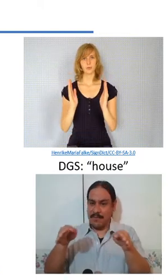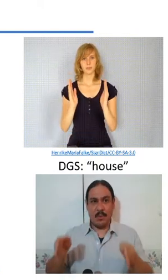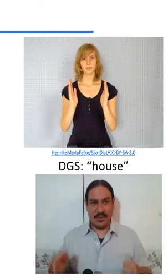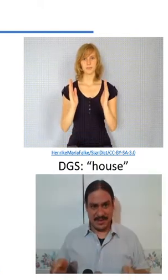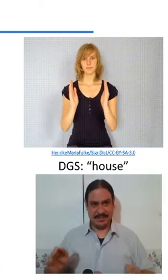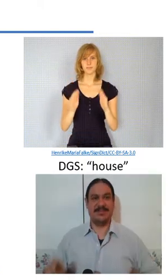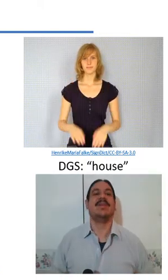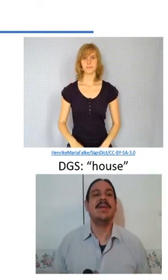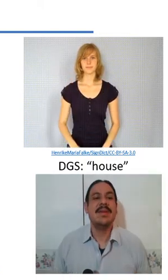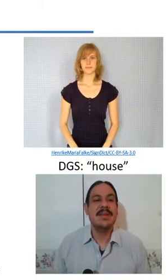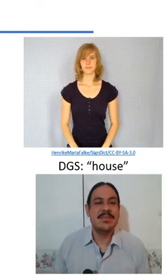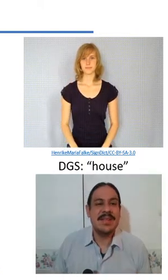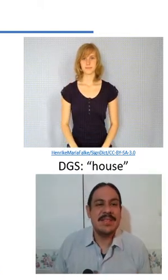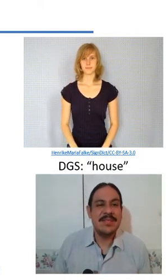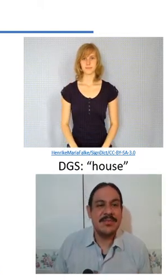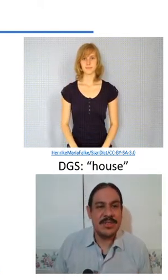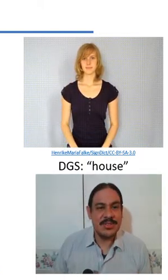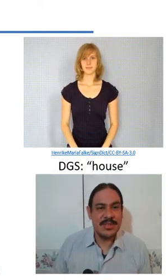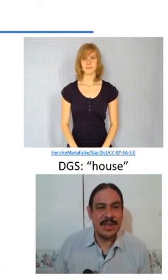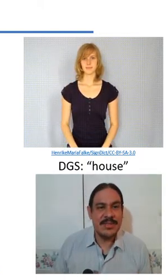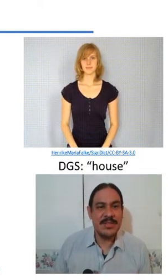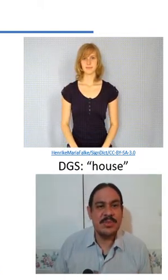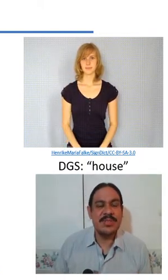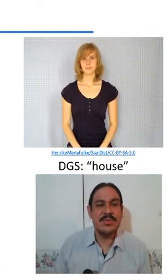this little tilt here tells you that they are flipping